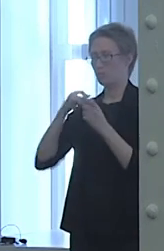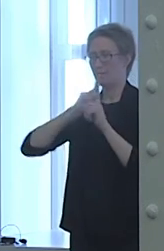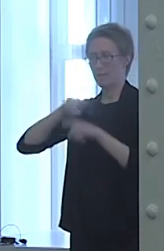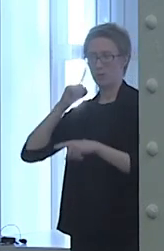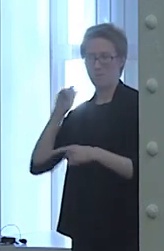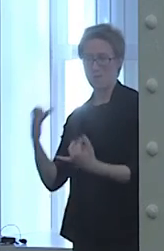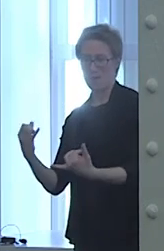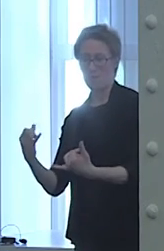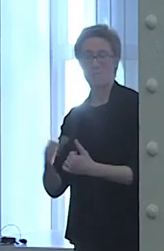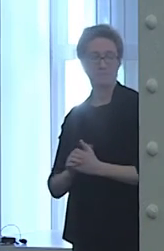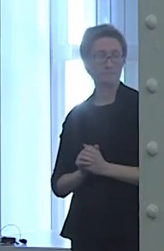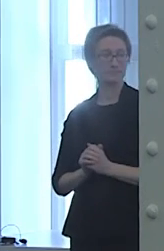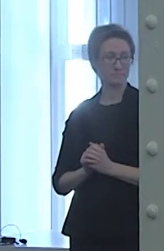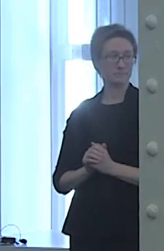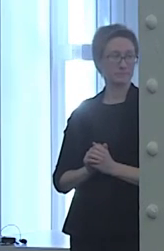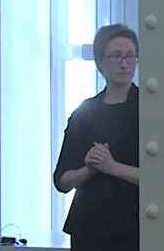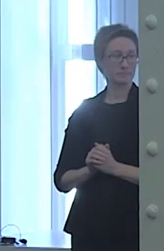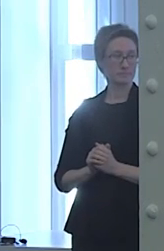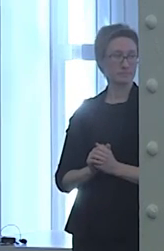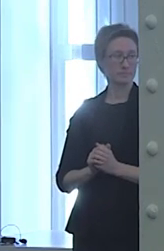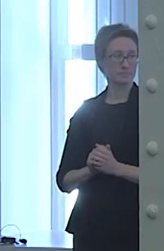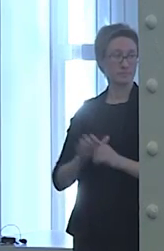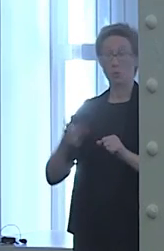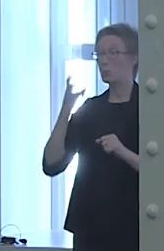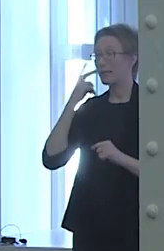professional toolkit magazine newsletter.